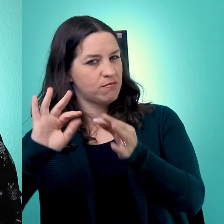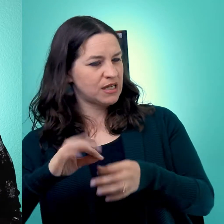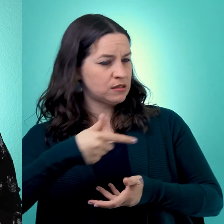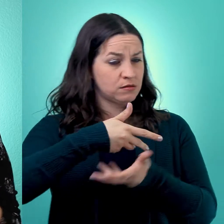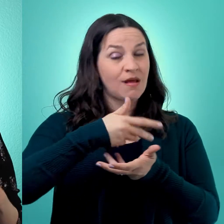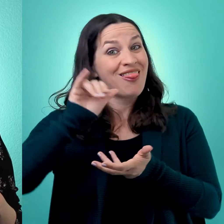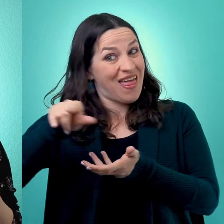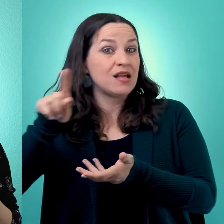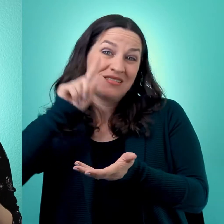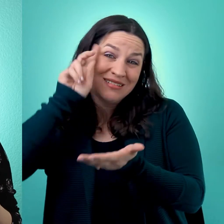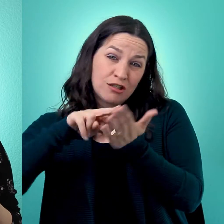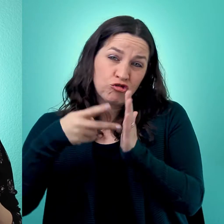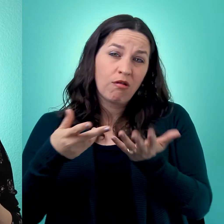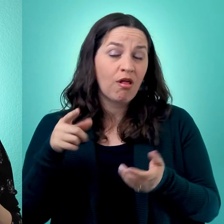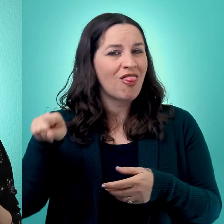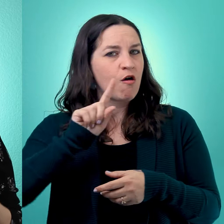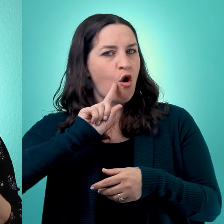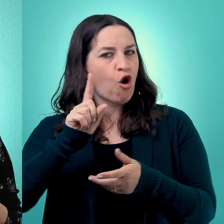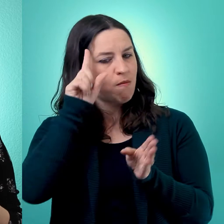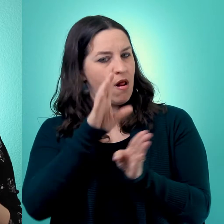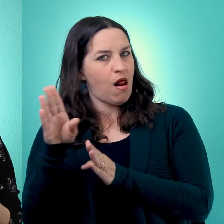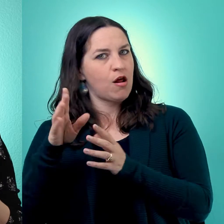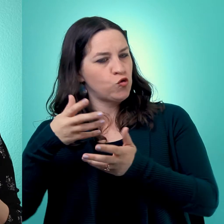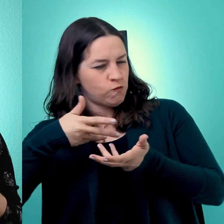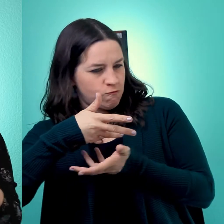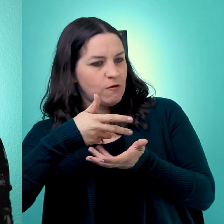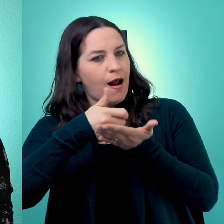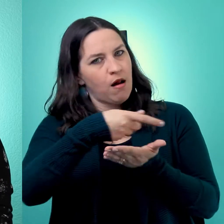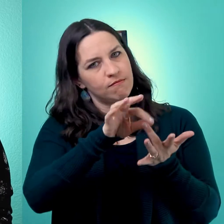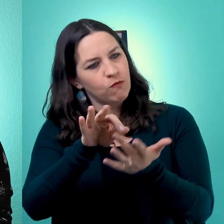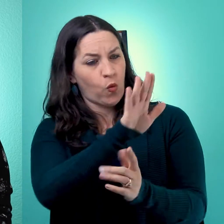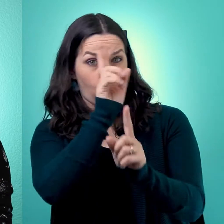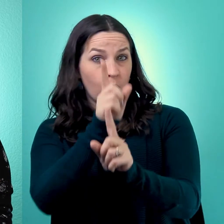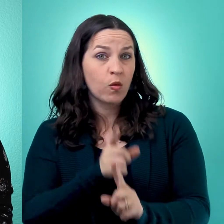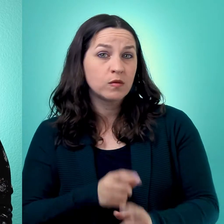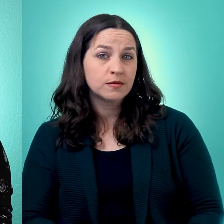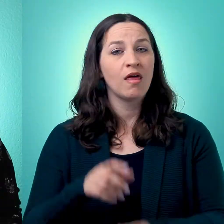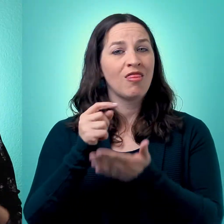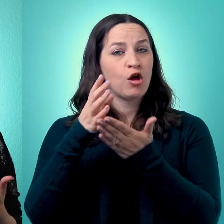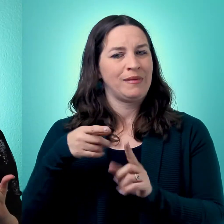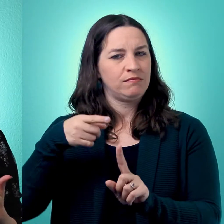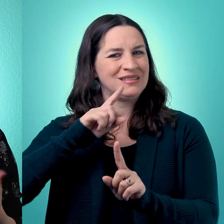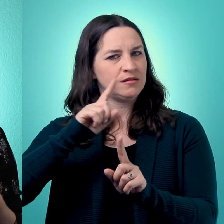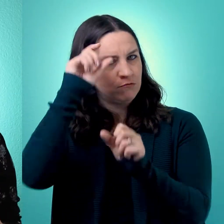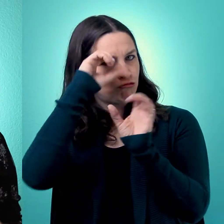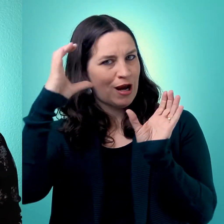it, all of those things that happen in therapy, your therapist is cultivating that strategically. So therapists strategize about how